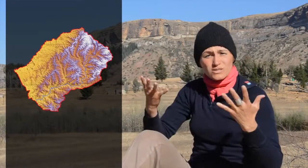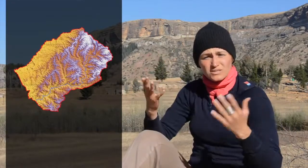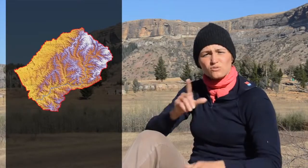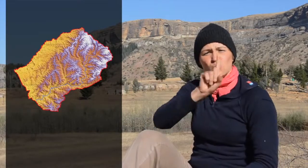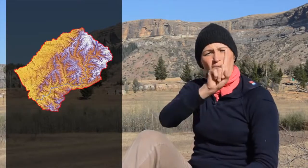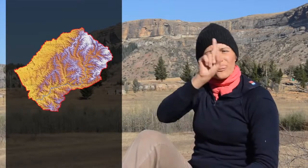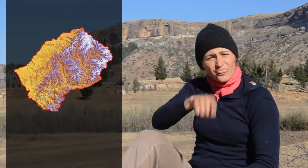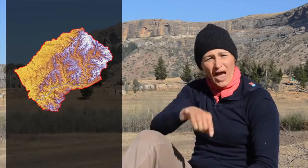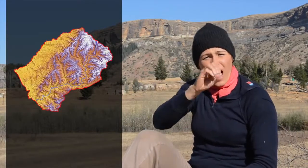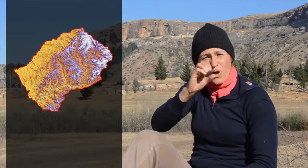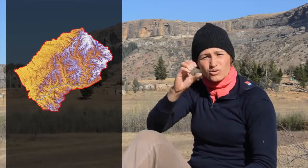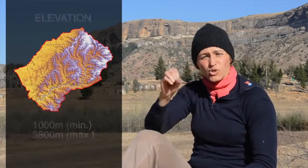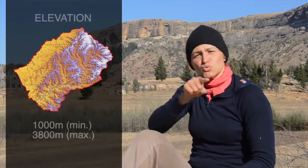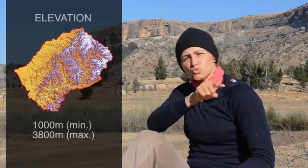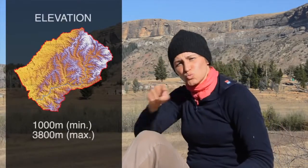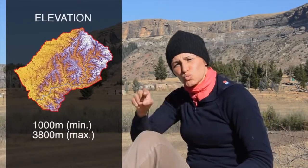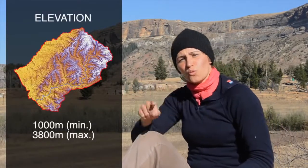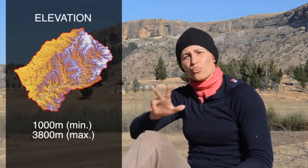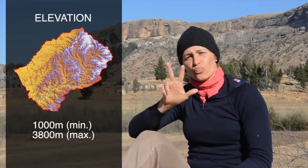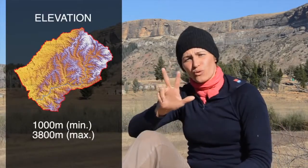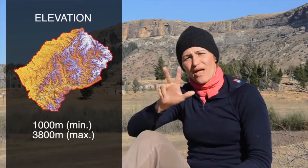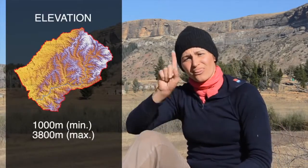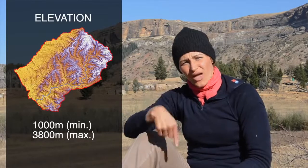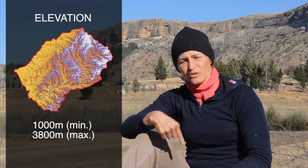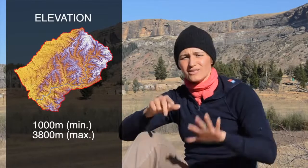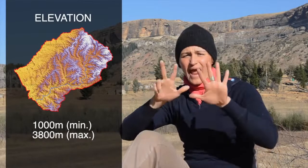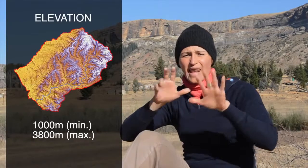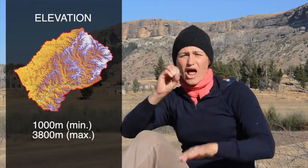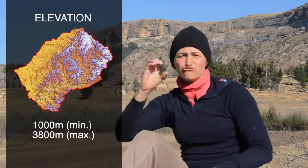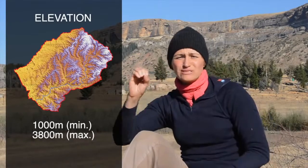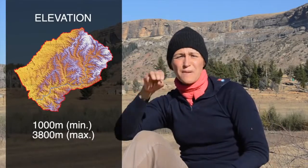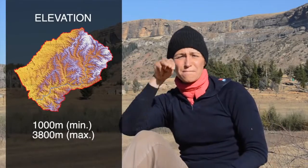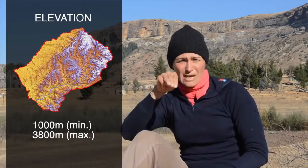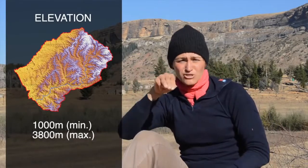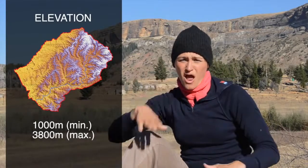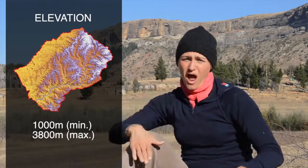Lesotho is at between 1,000 meters and 3,800